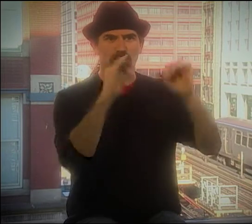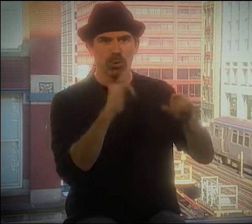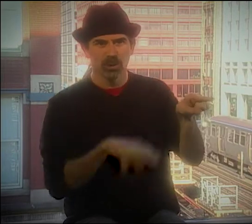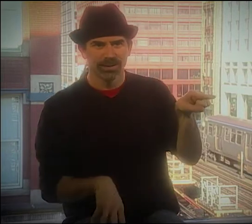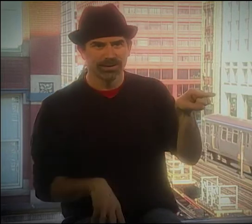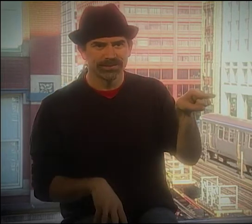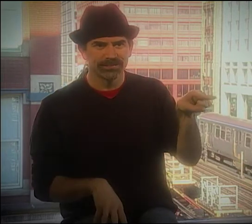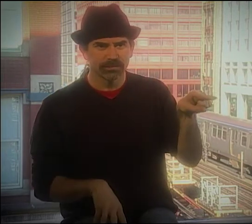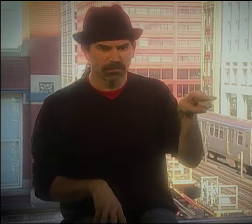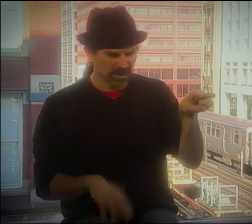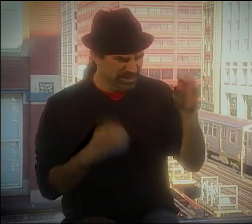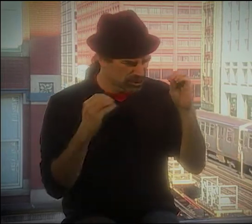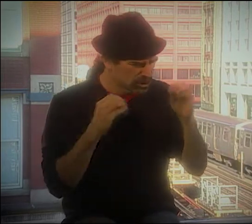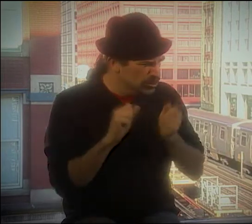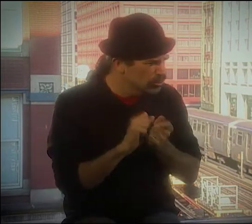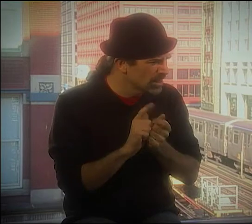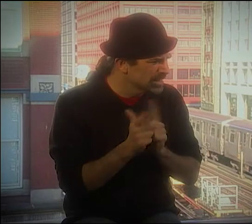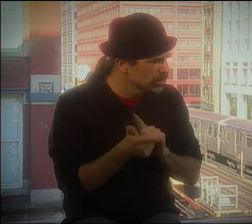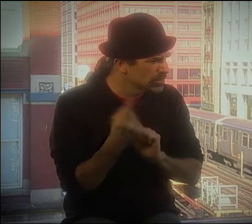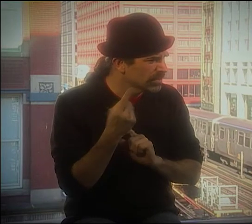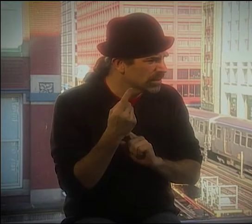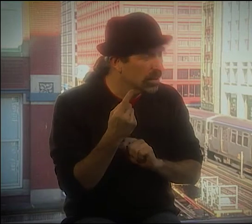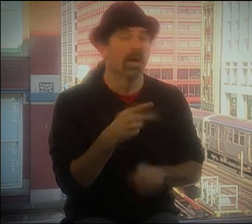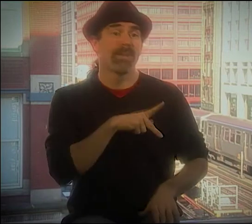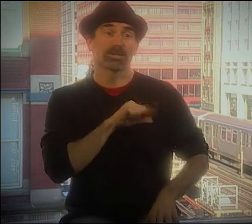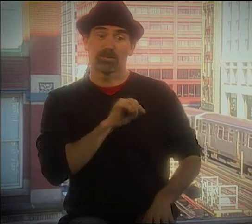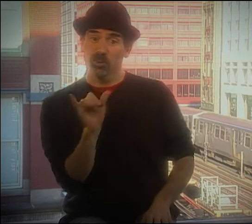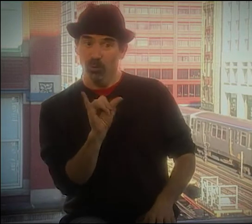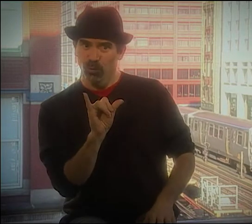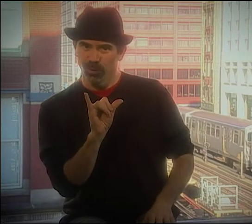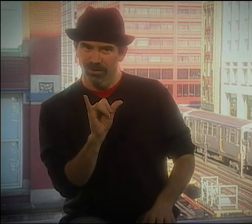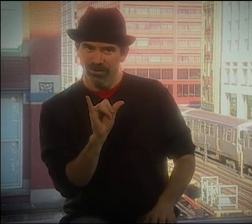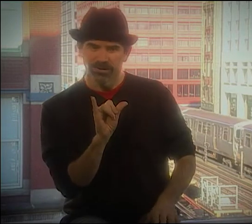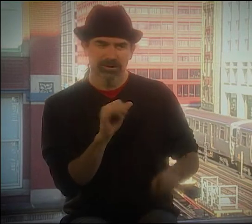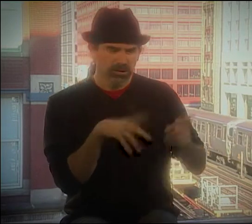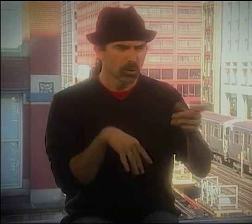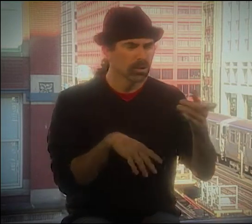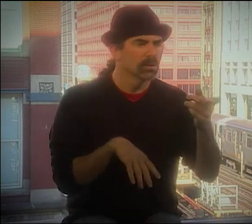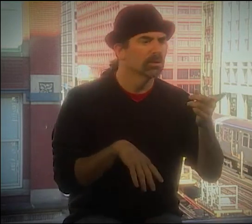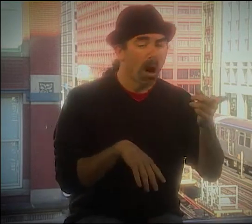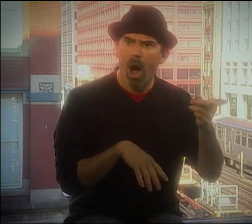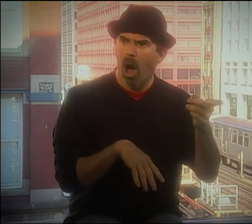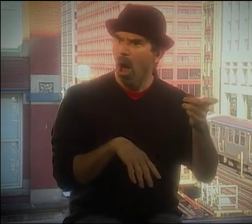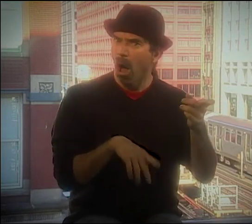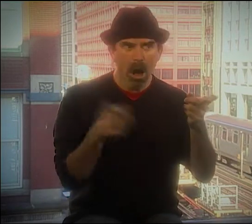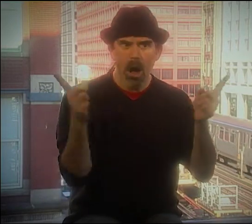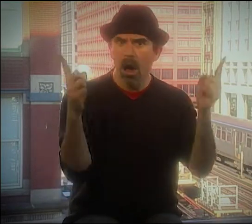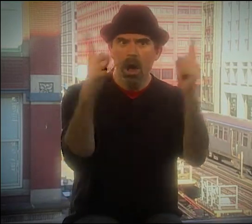ROBERT PANARA IS GONNA BE HOSTING HIM. IT'S GONNA BE A TRANSLATION COURSE OR SOMETHING,